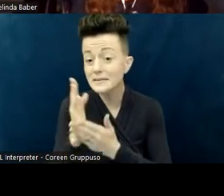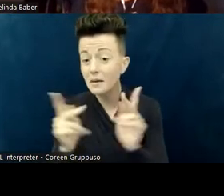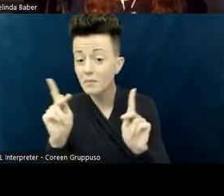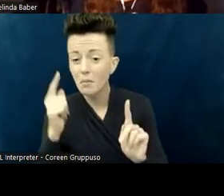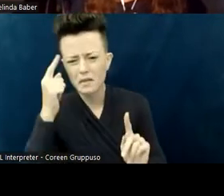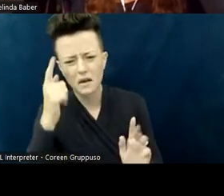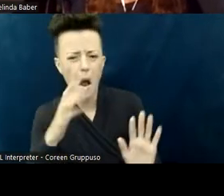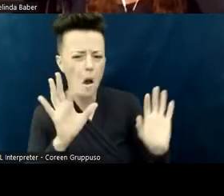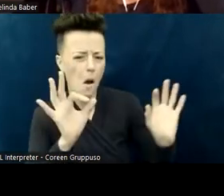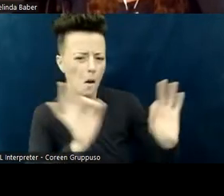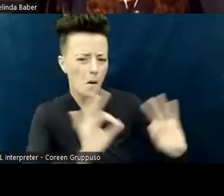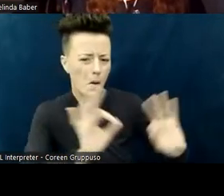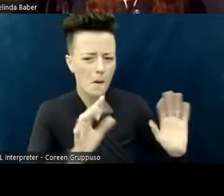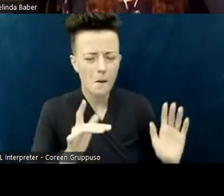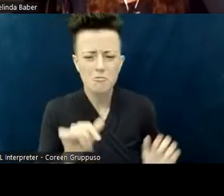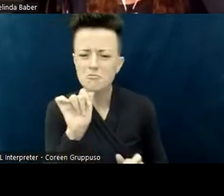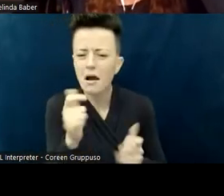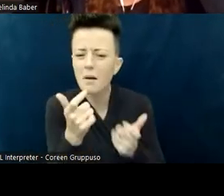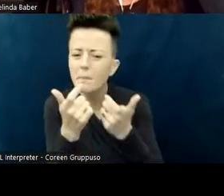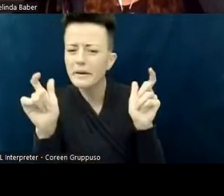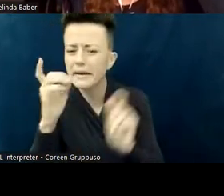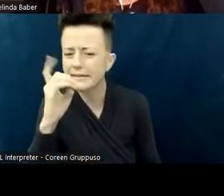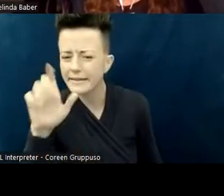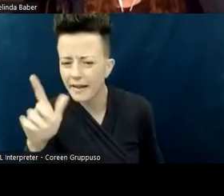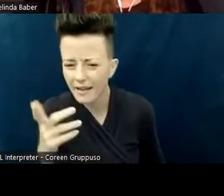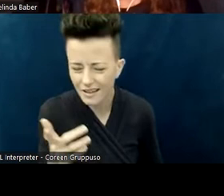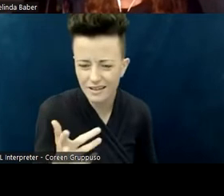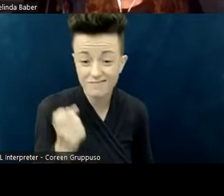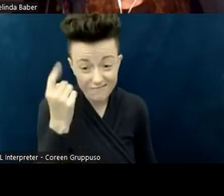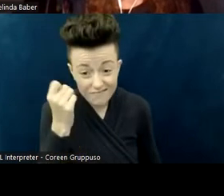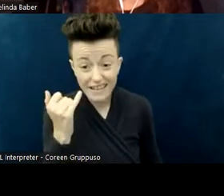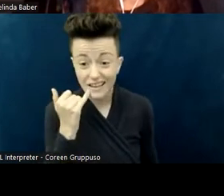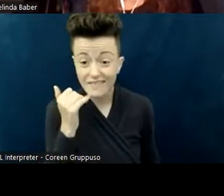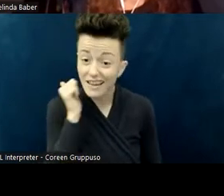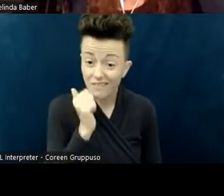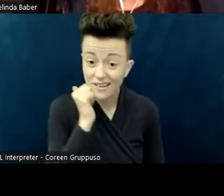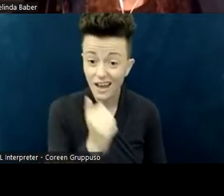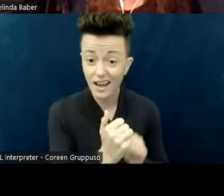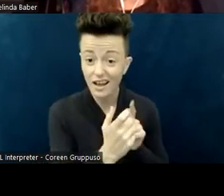When you've been on the other end and receiving these again and again—you talk about daily ableism—it adds up.